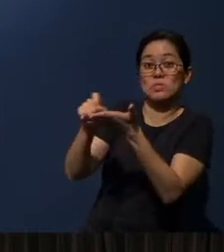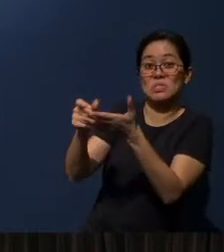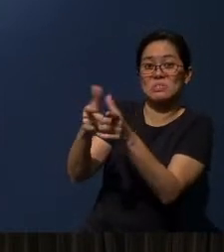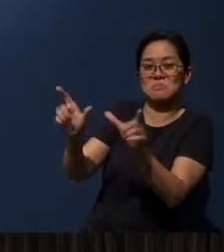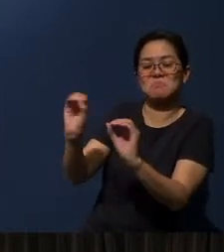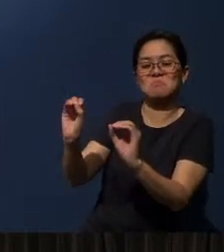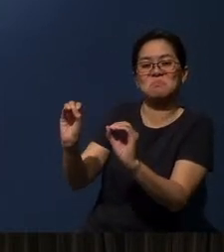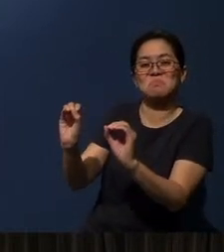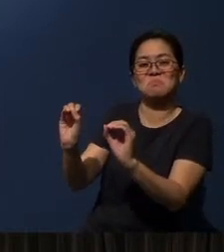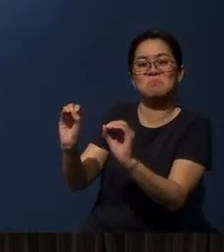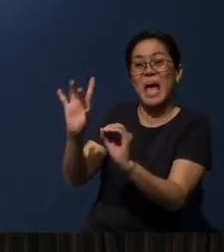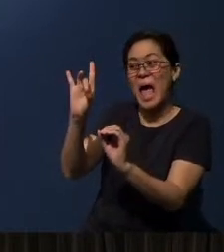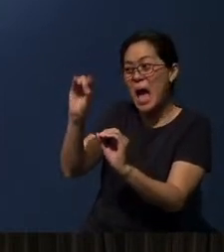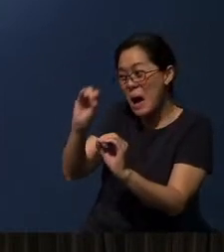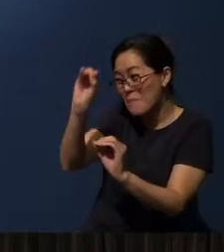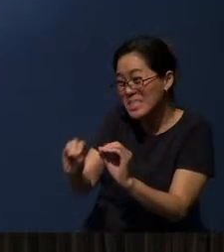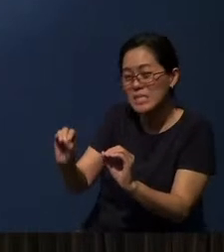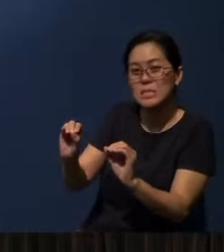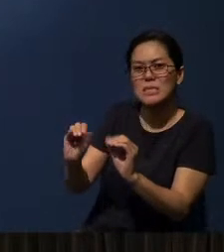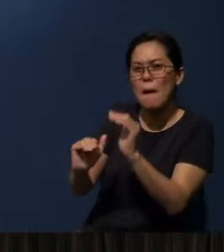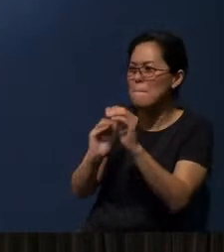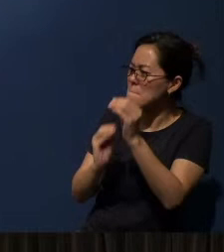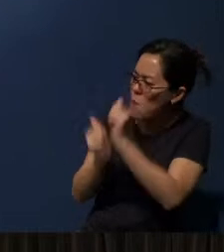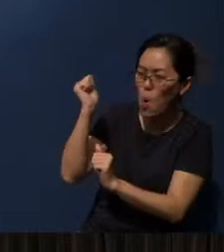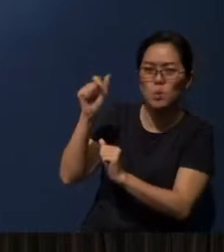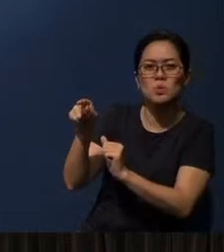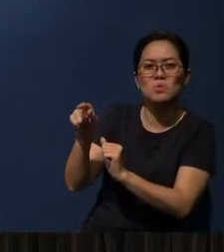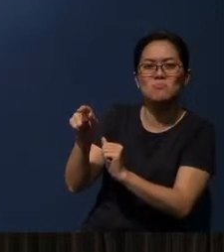80% - majority of them - have no written form.